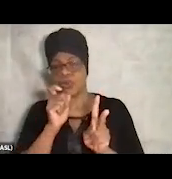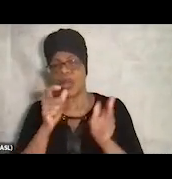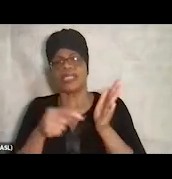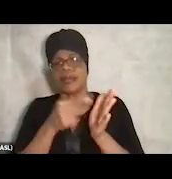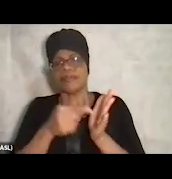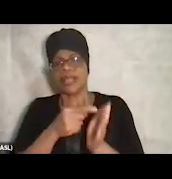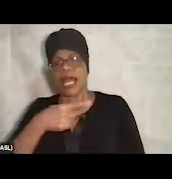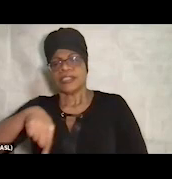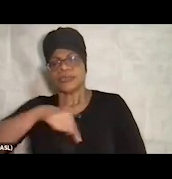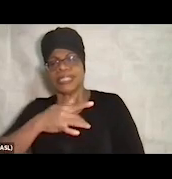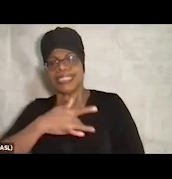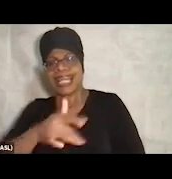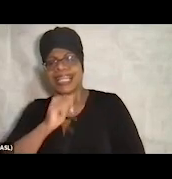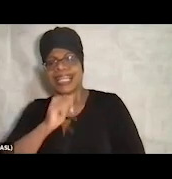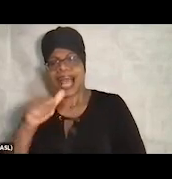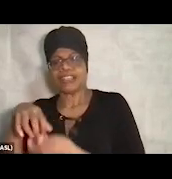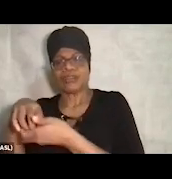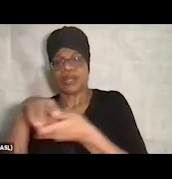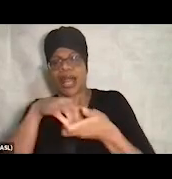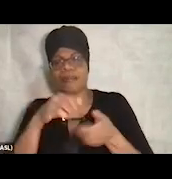the police and fire response,